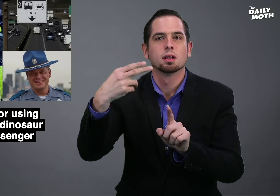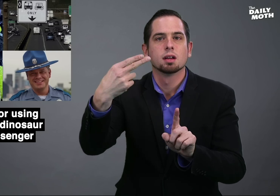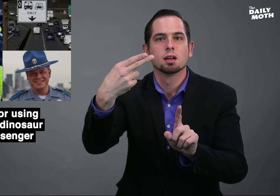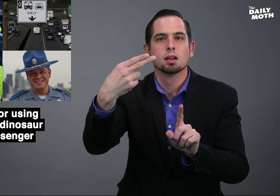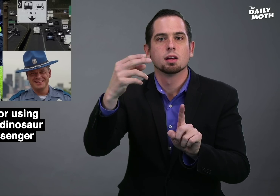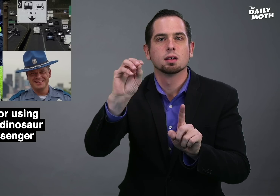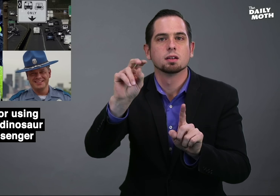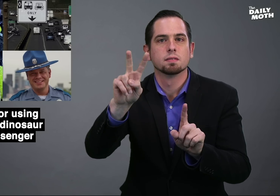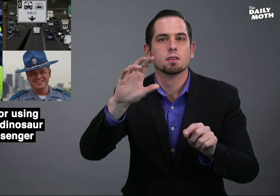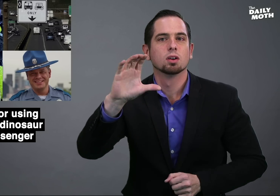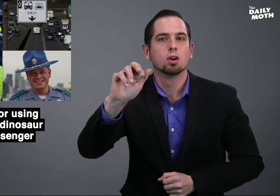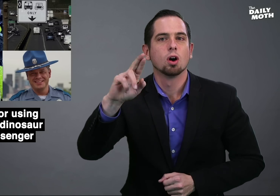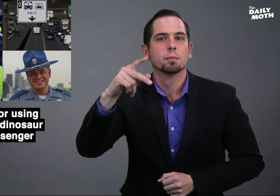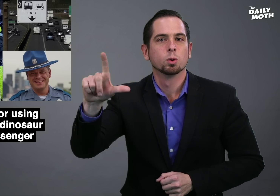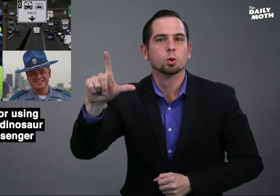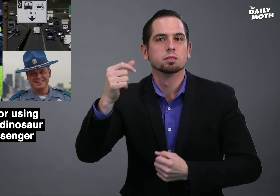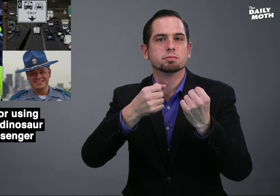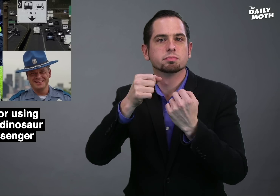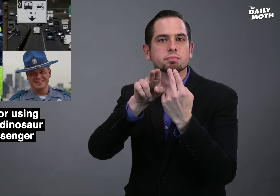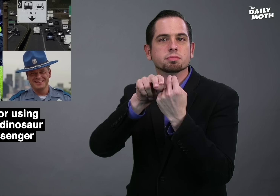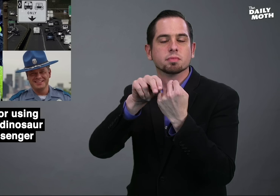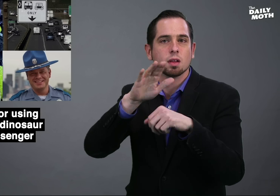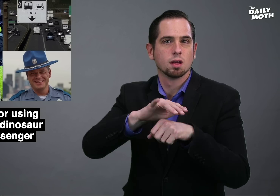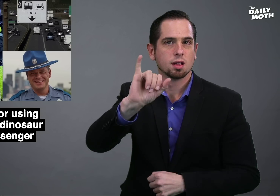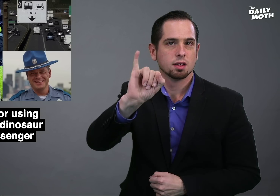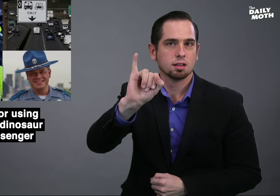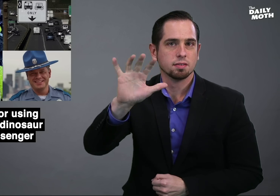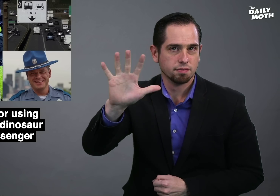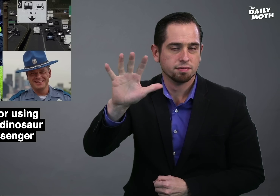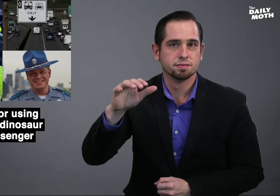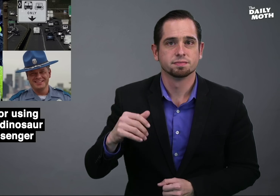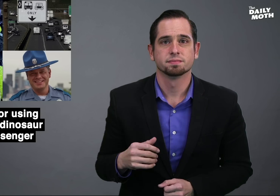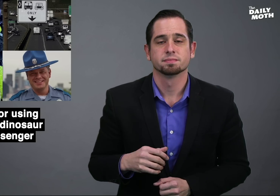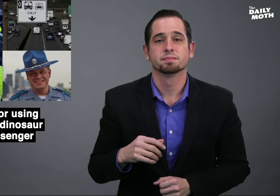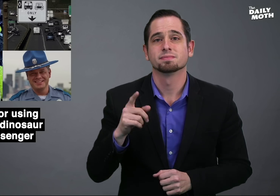a HOV (carpool) lane on I-5.